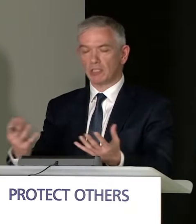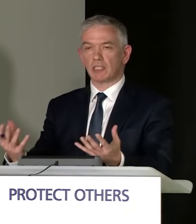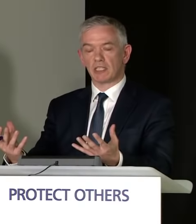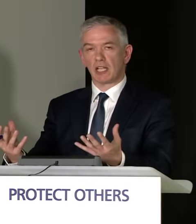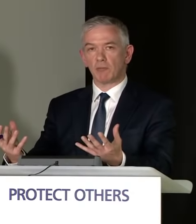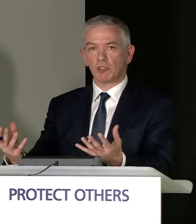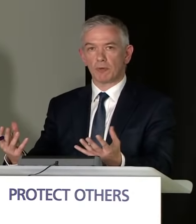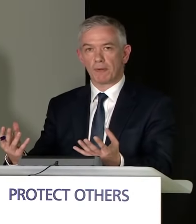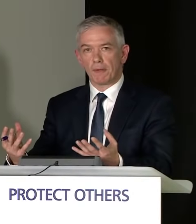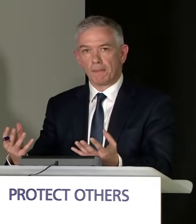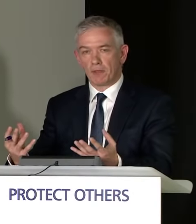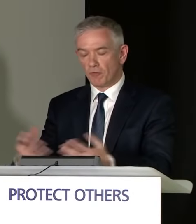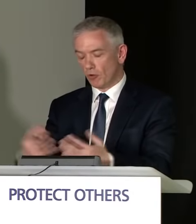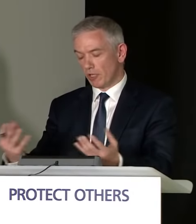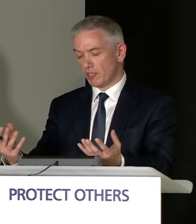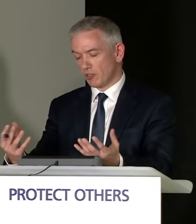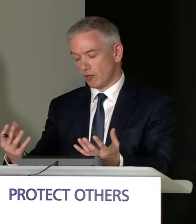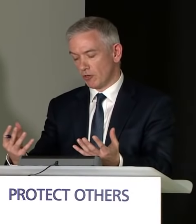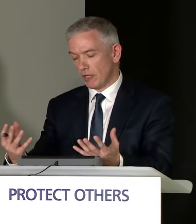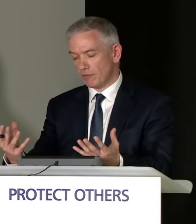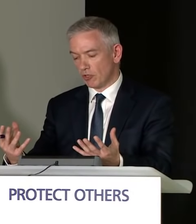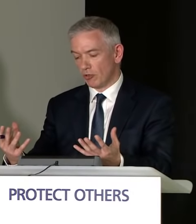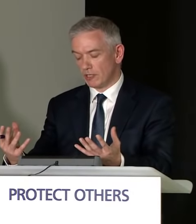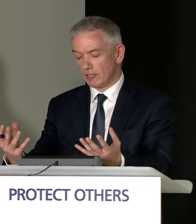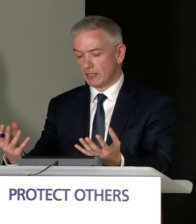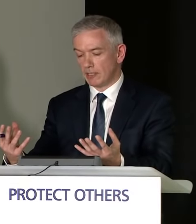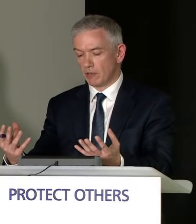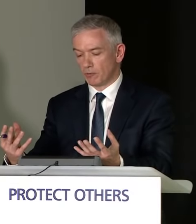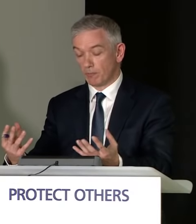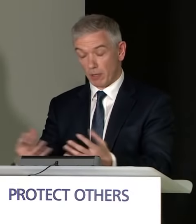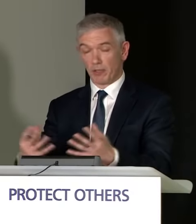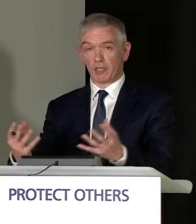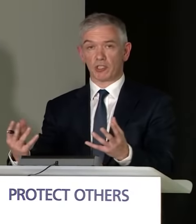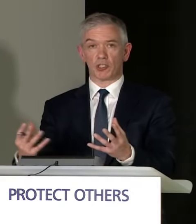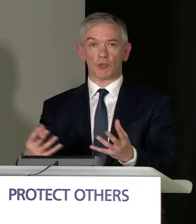If you go into an establishment and you have not left your contact details, but there is